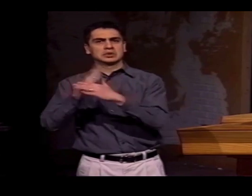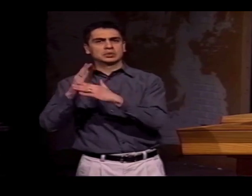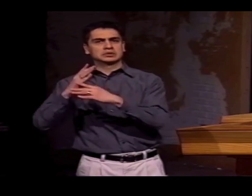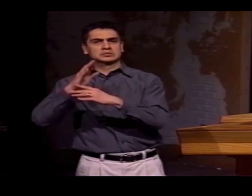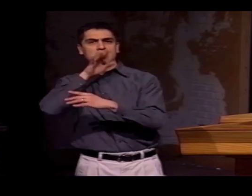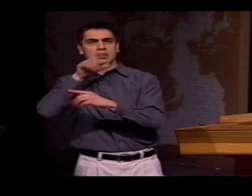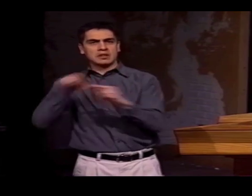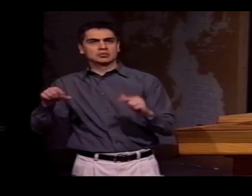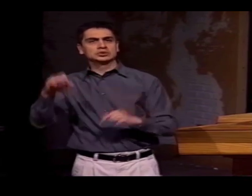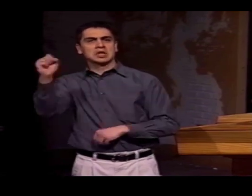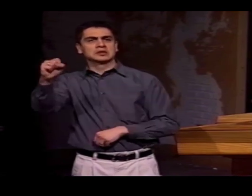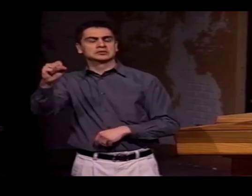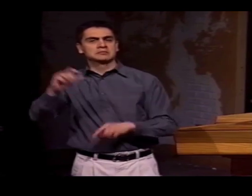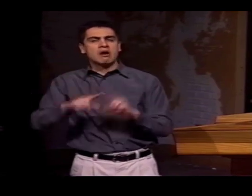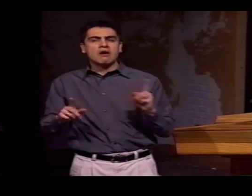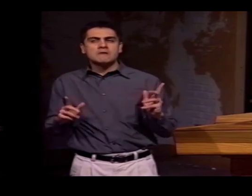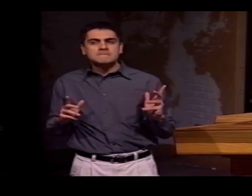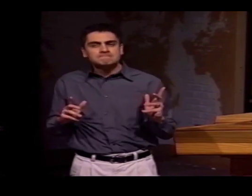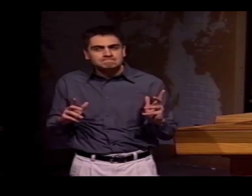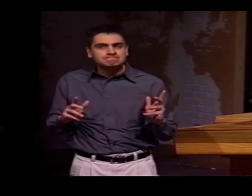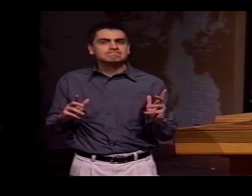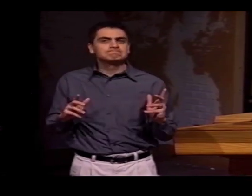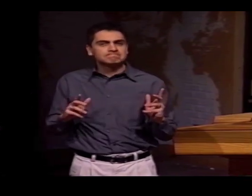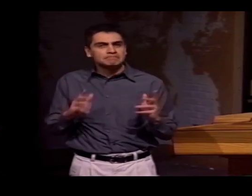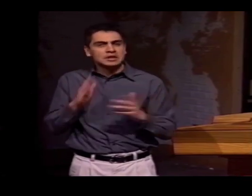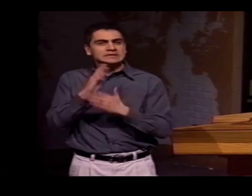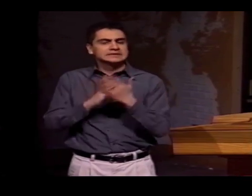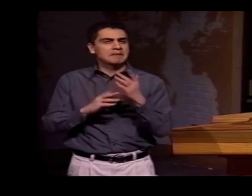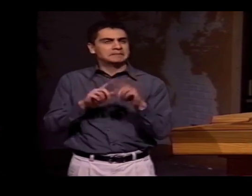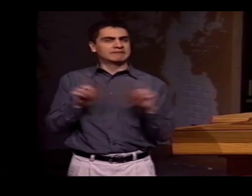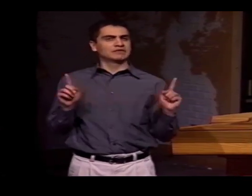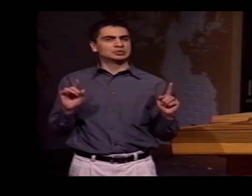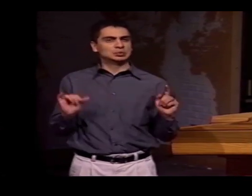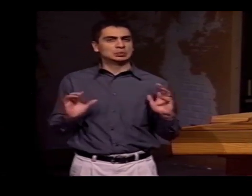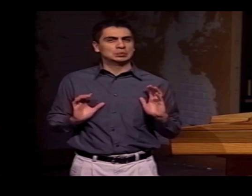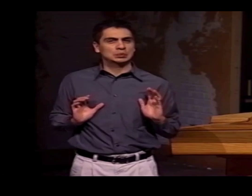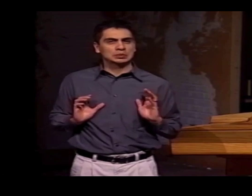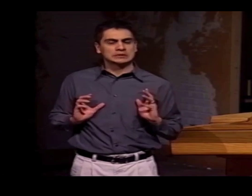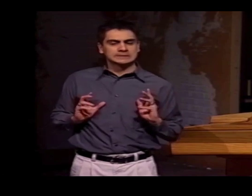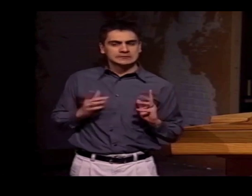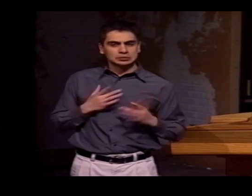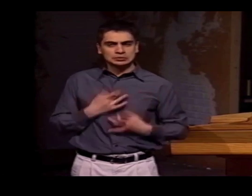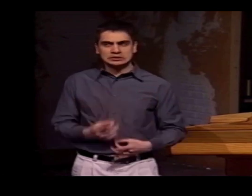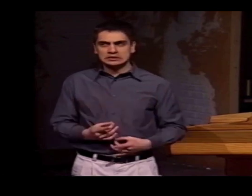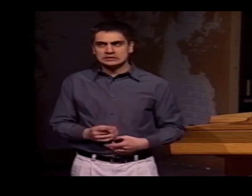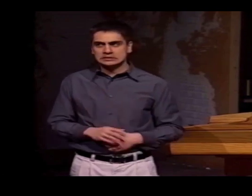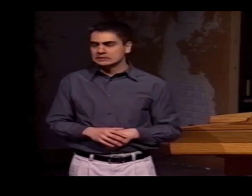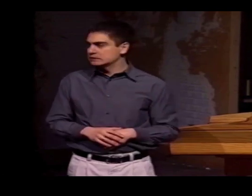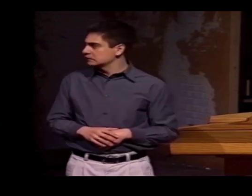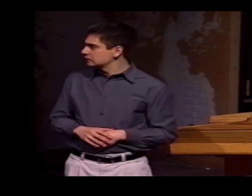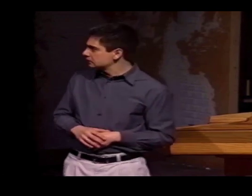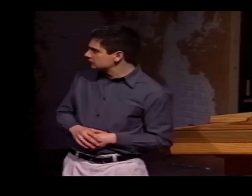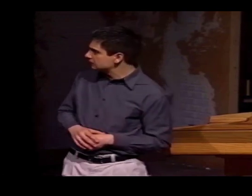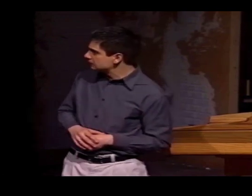MIRRORS THE RESULTS WITH SPOKEN LANGUAGES, WITH SOME UNIQUE DIFFERENCES.